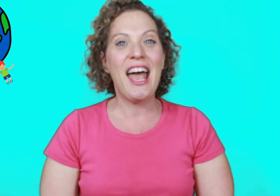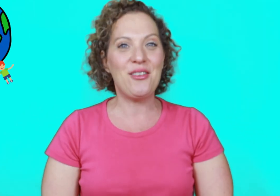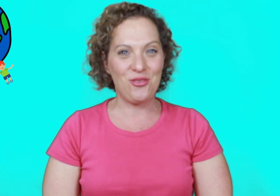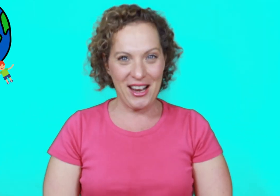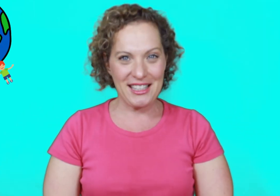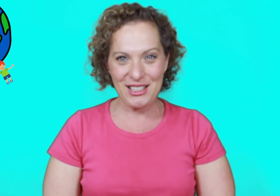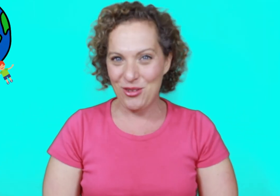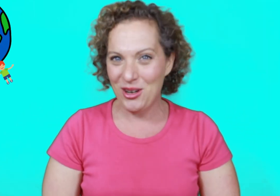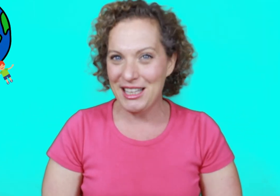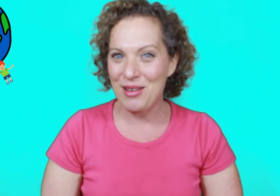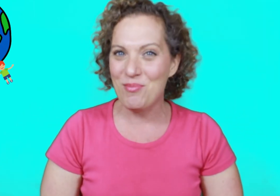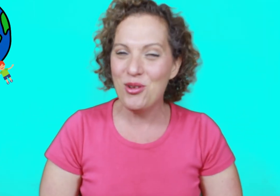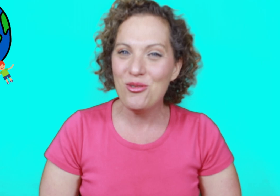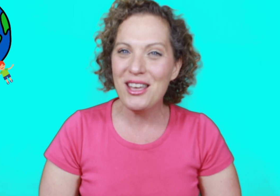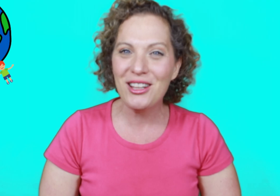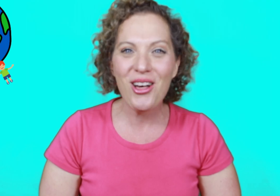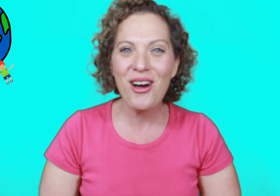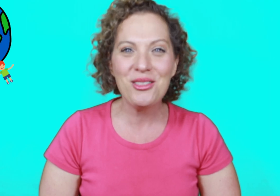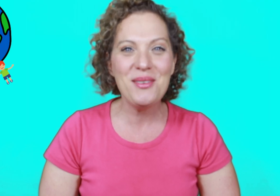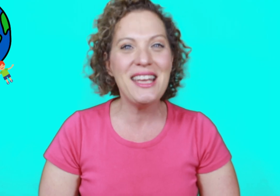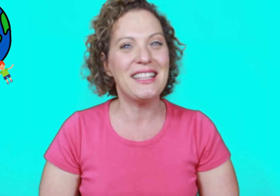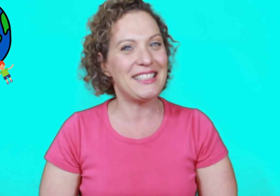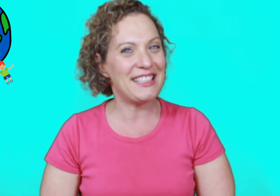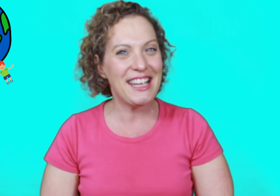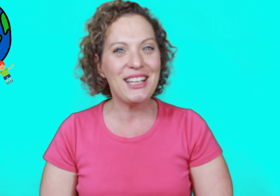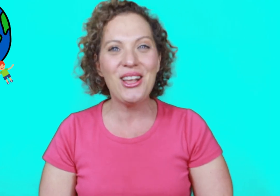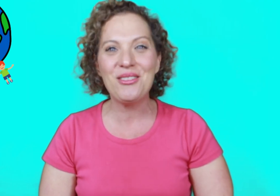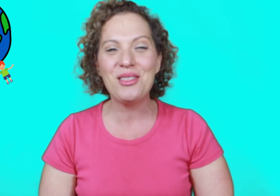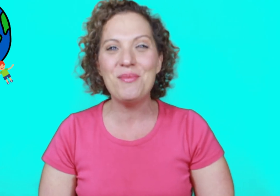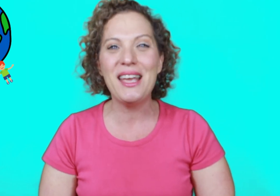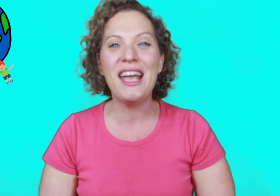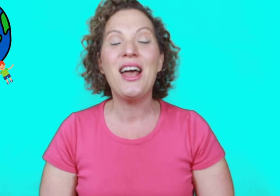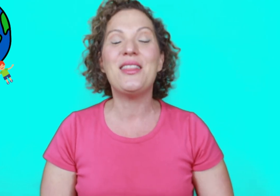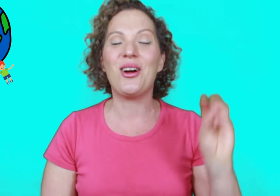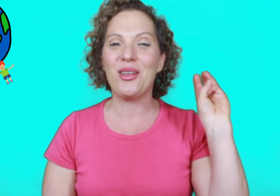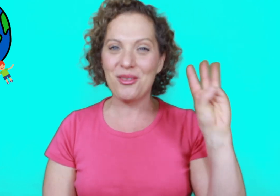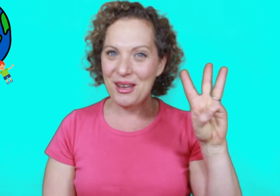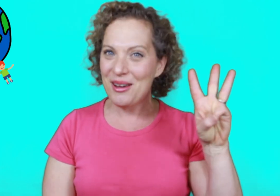and friends if you want to keep moving along with me and singing along with me there are three ways